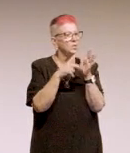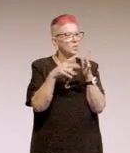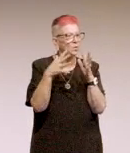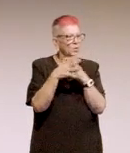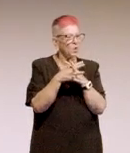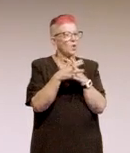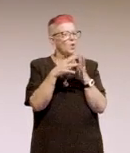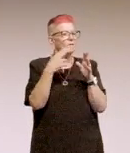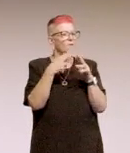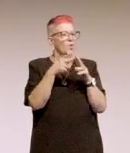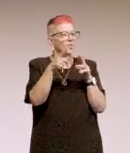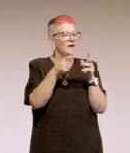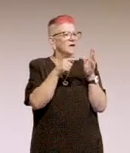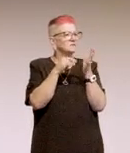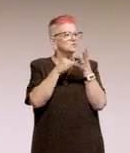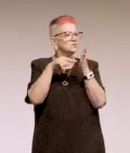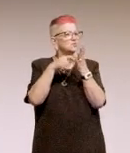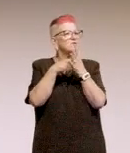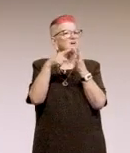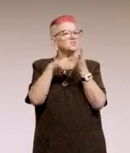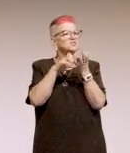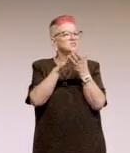So stretch targets, sorry. So what is next?